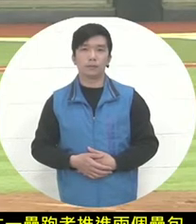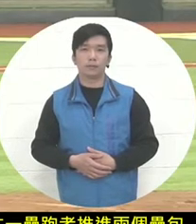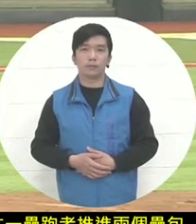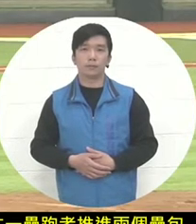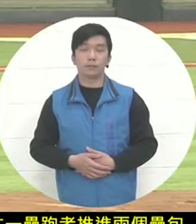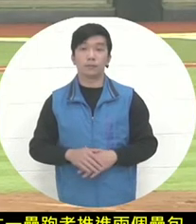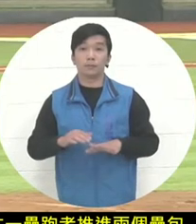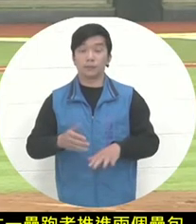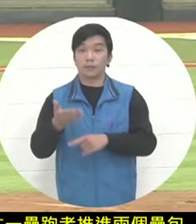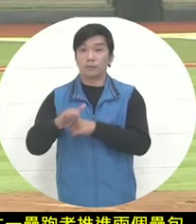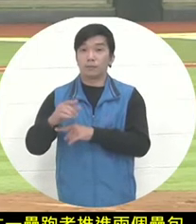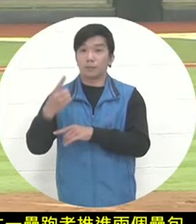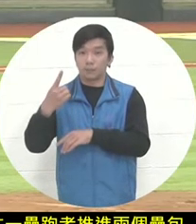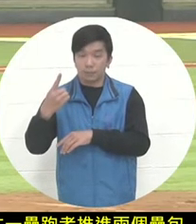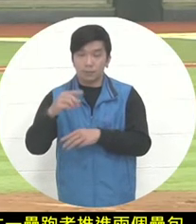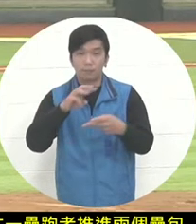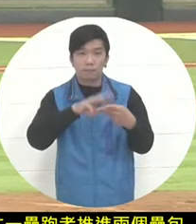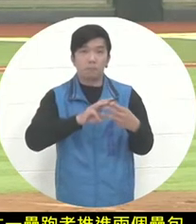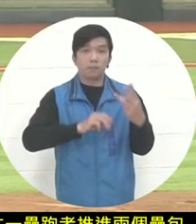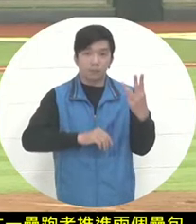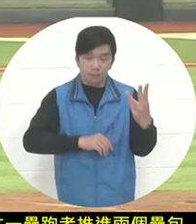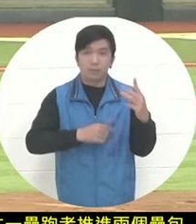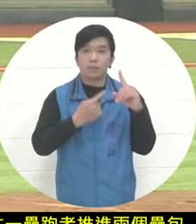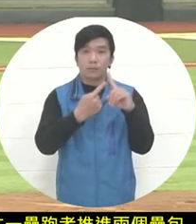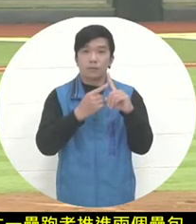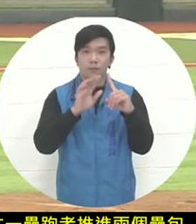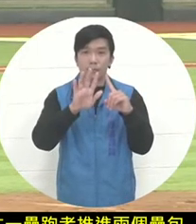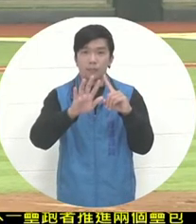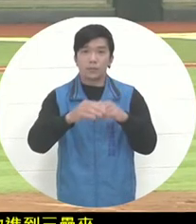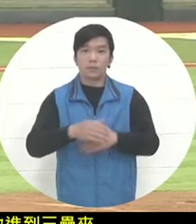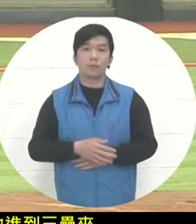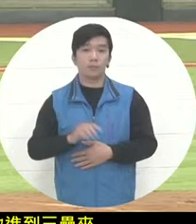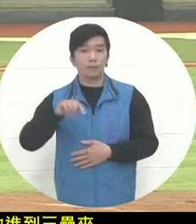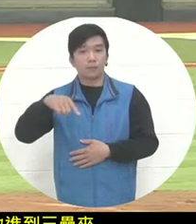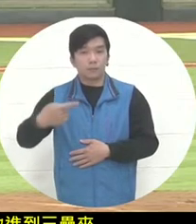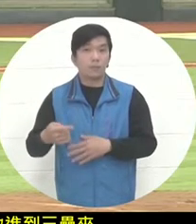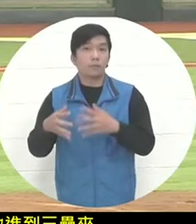base, teammate Xue Pei hit Xue Pei's previous offense in the inning.